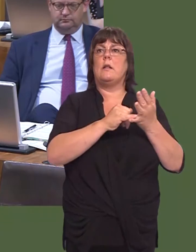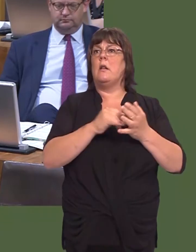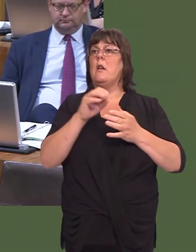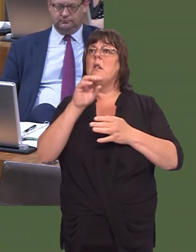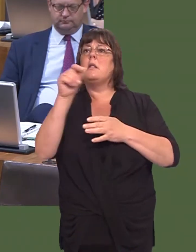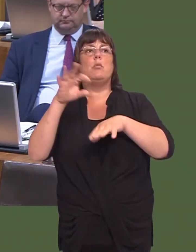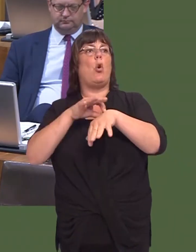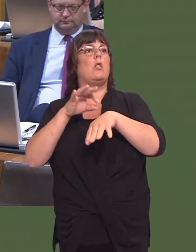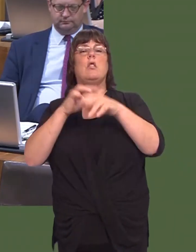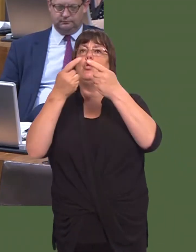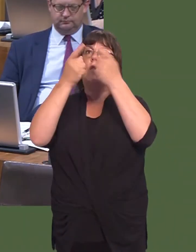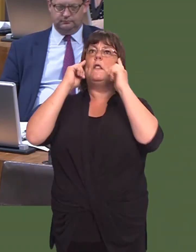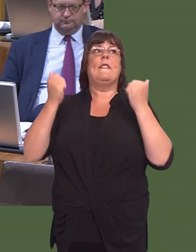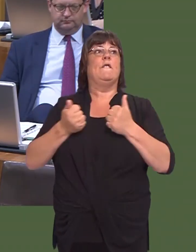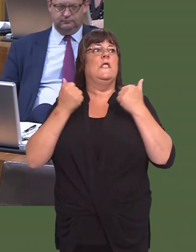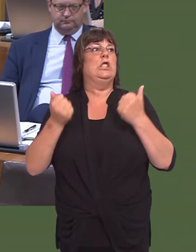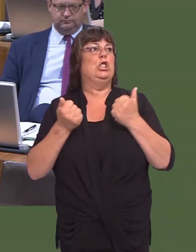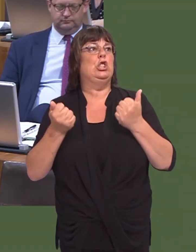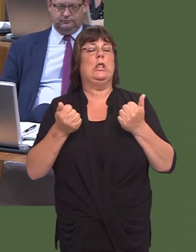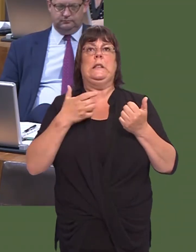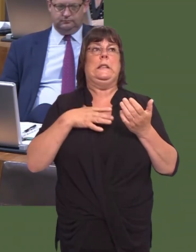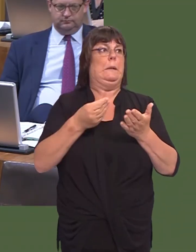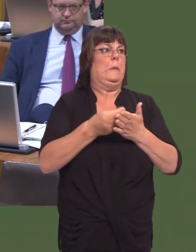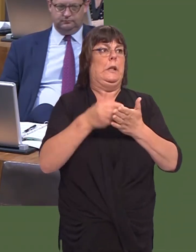they donít want to find the money in order to buy into a practice, and that is an issue